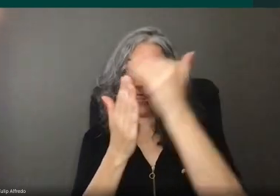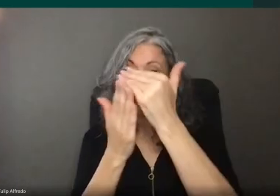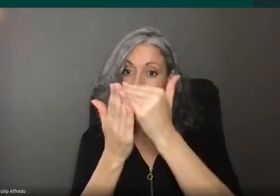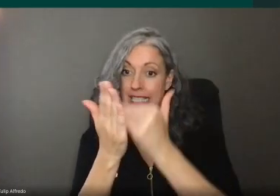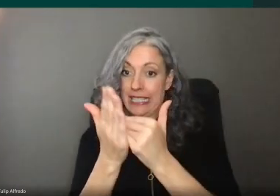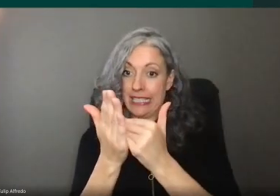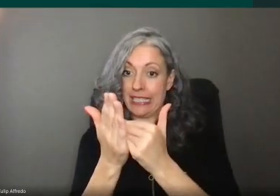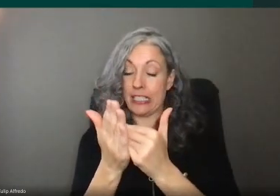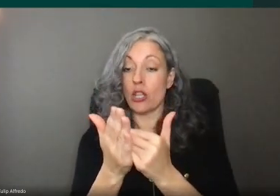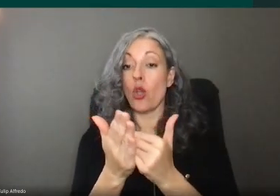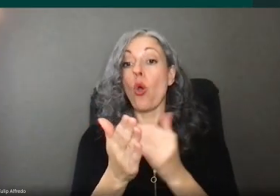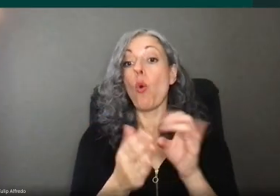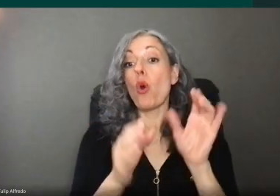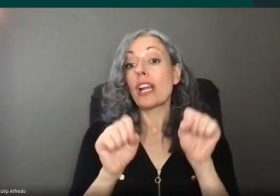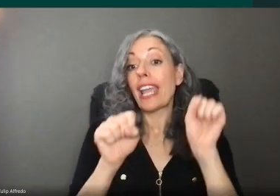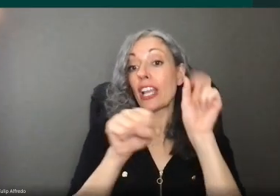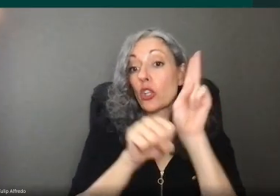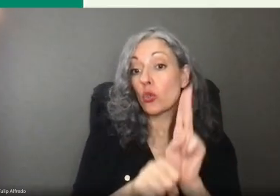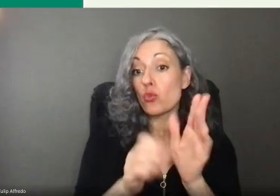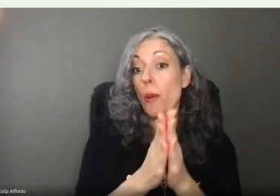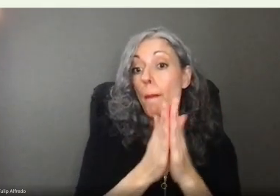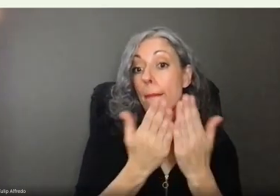or our Employee Guidebook, and you'll have everything you need.